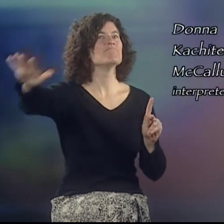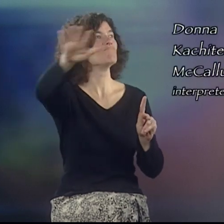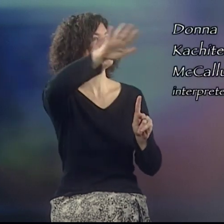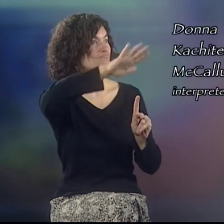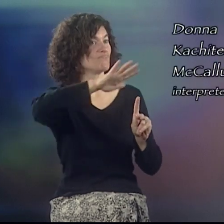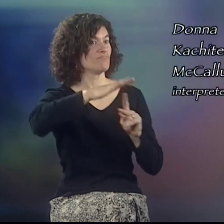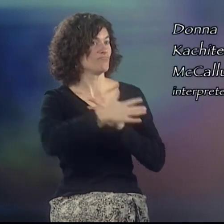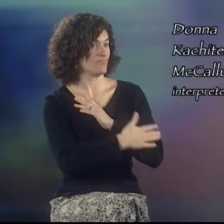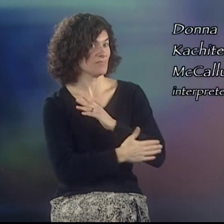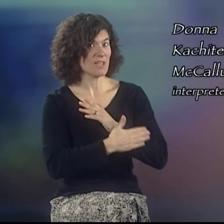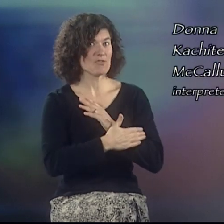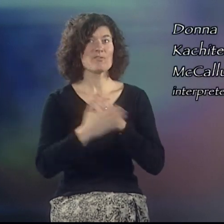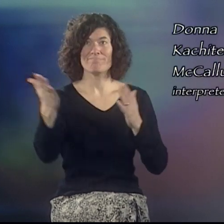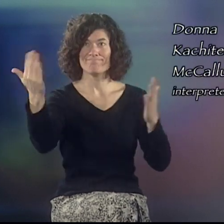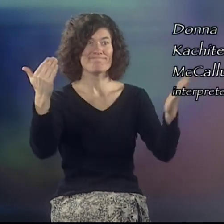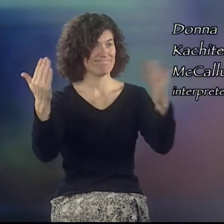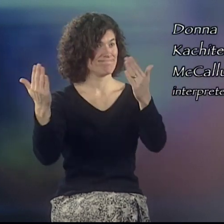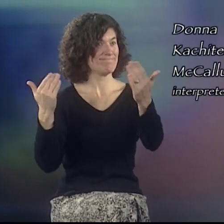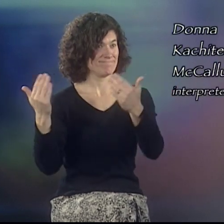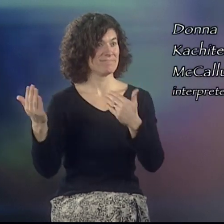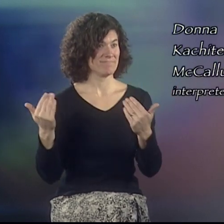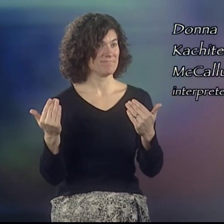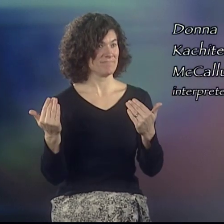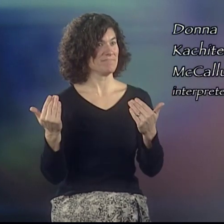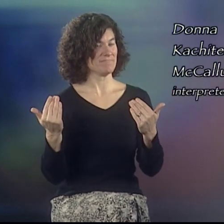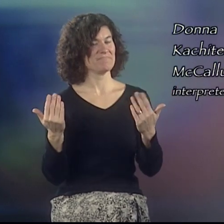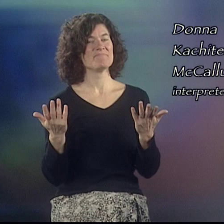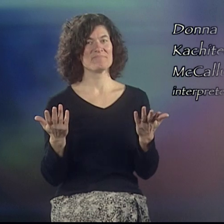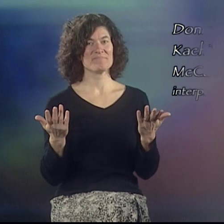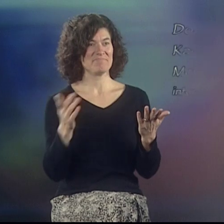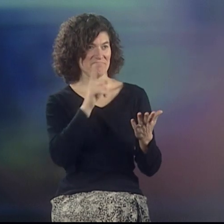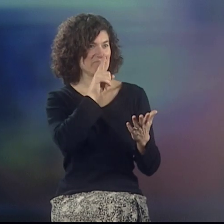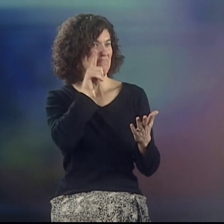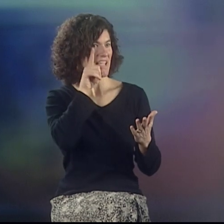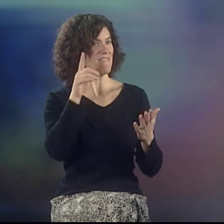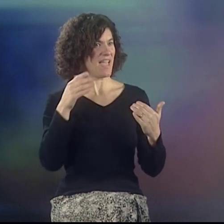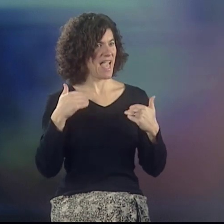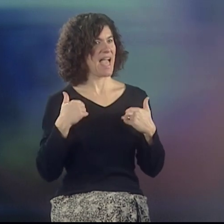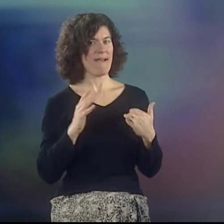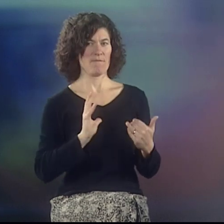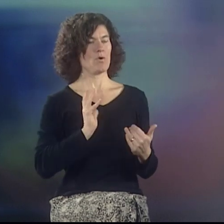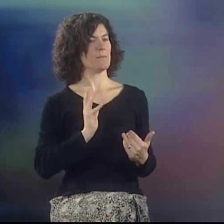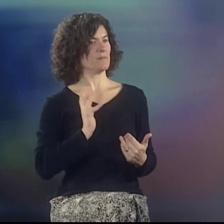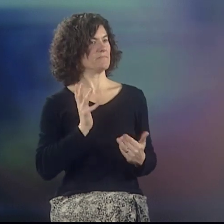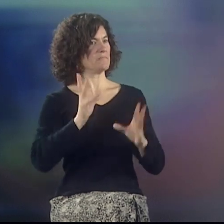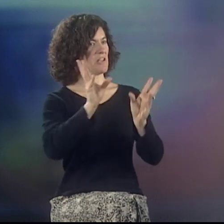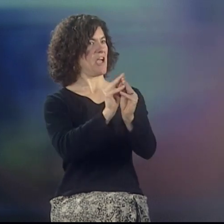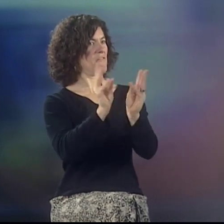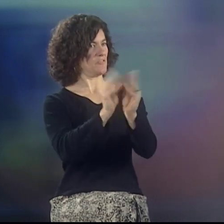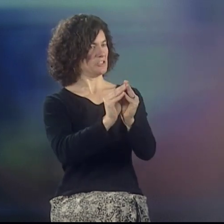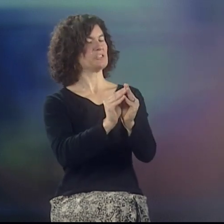Jim wanted to invite folks from all over the country to convene a formal conference about ASL poetry.